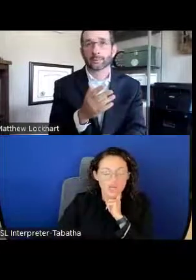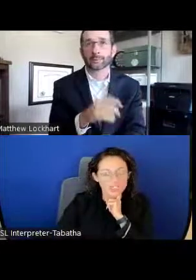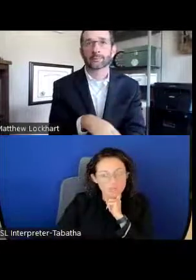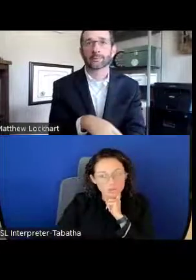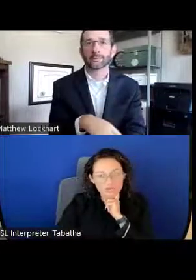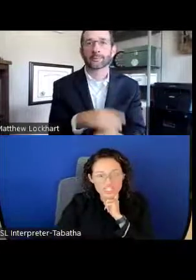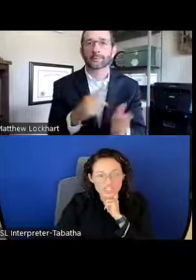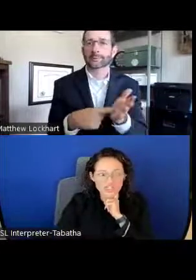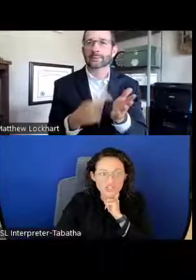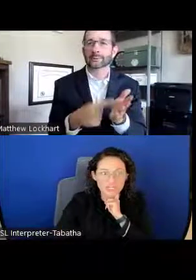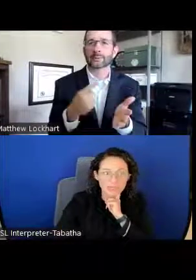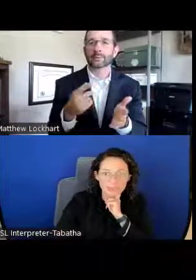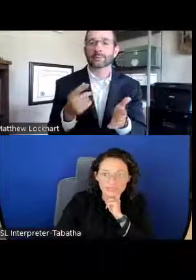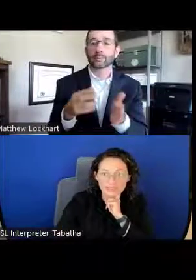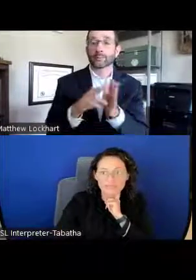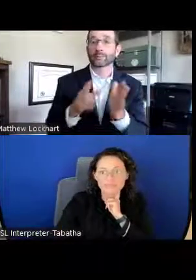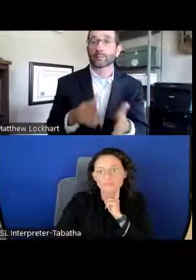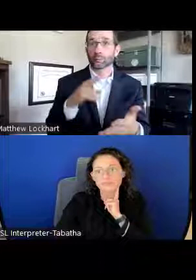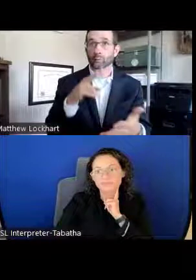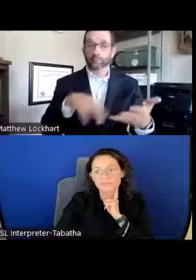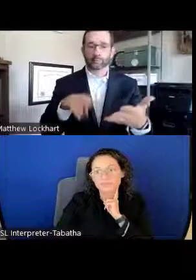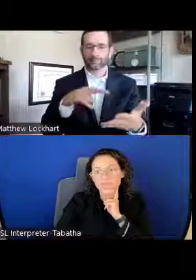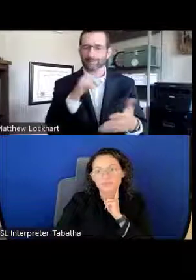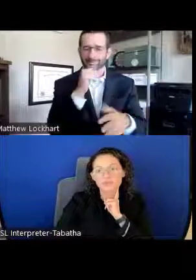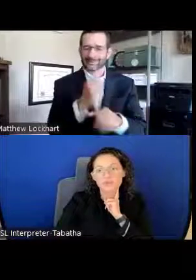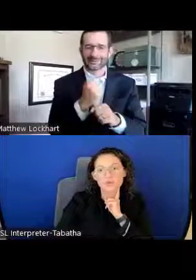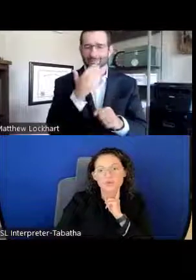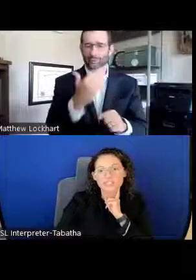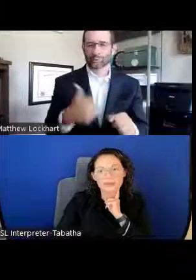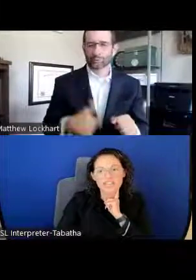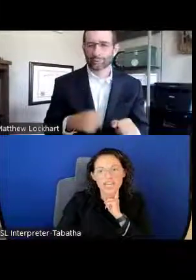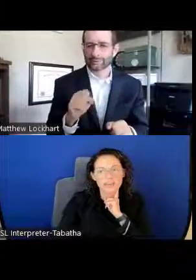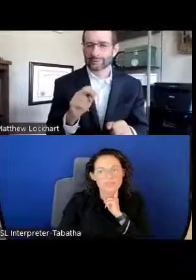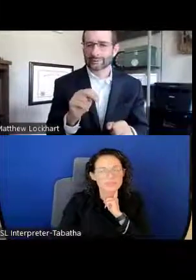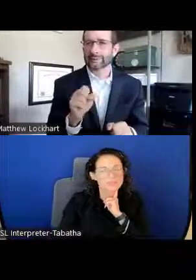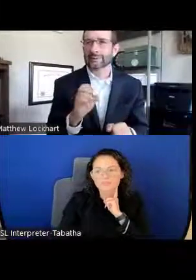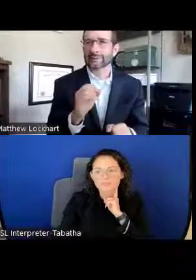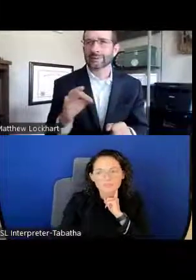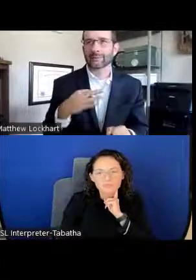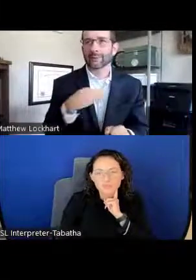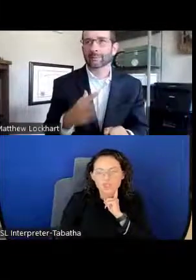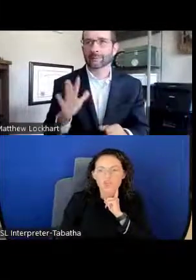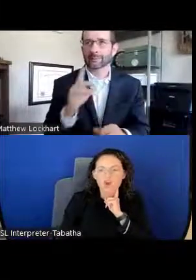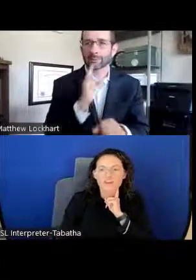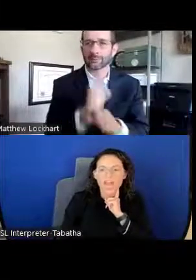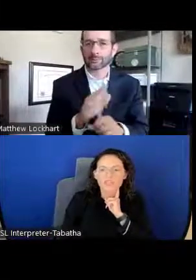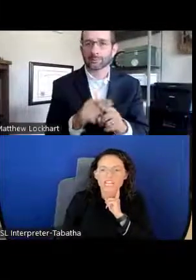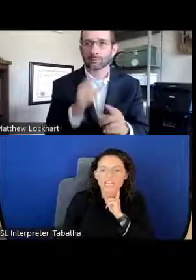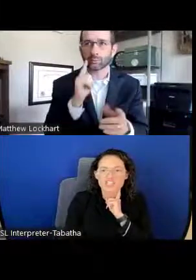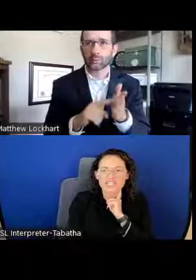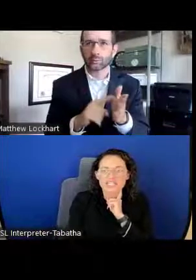Questionable research commitment. The reviewer sometimes look over applications